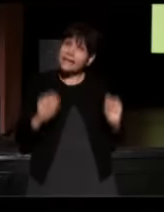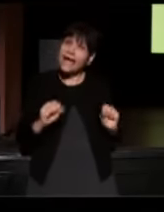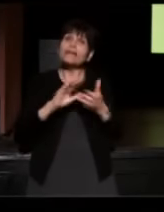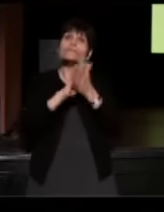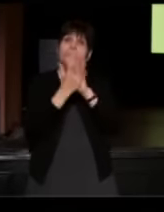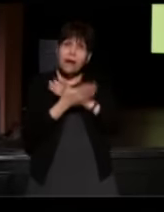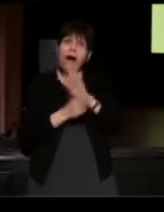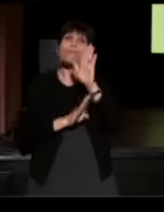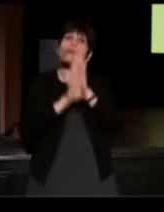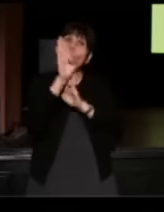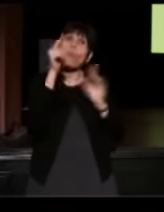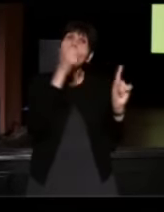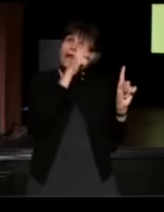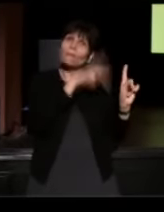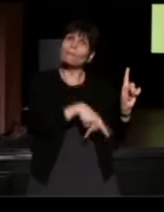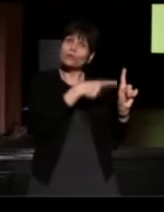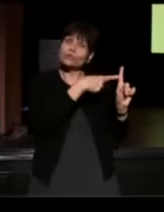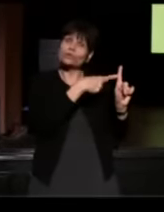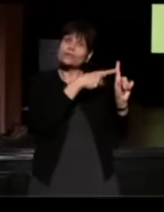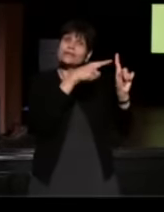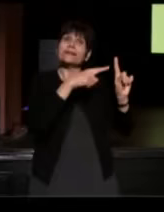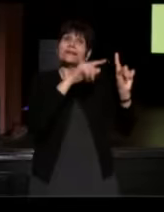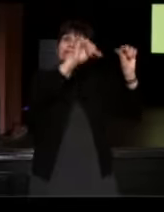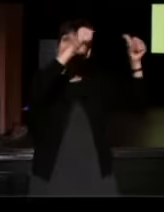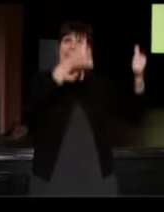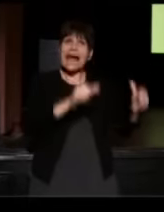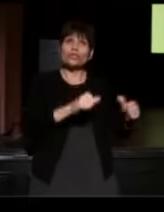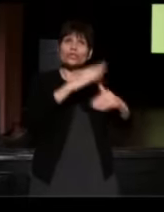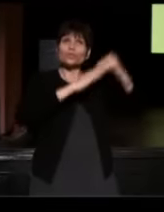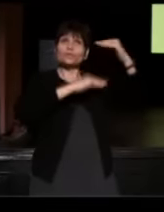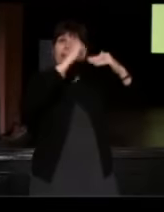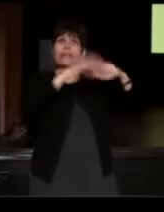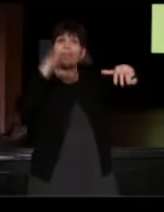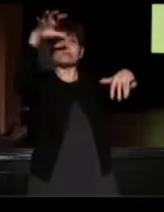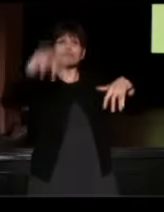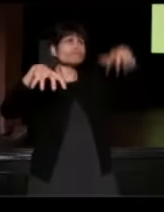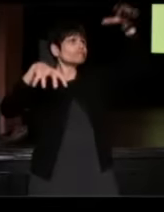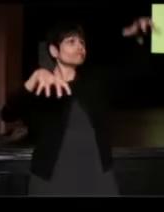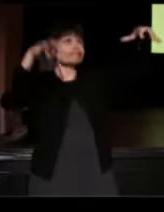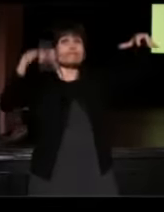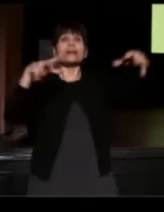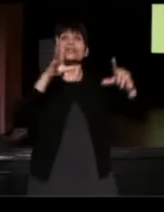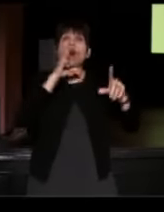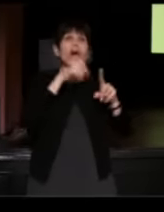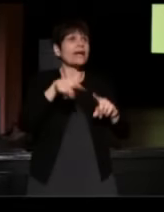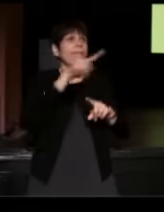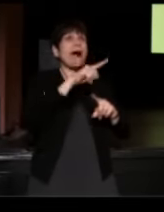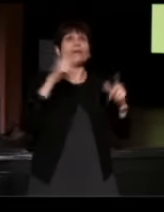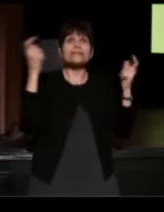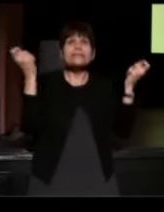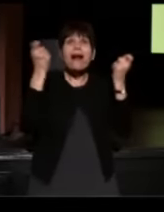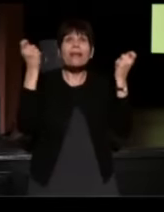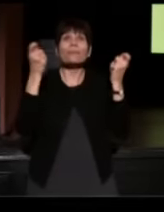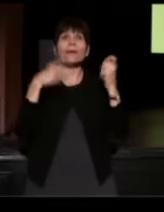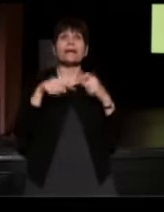and who we should be building statues to and talking about and celebrating. I remember, you know Lynn--